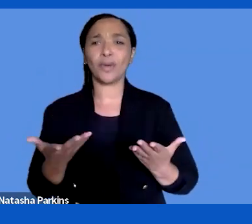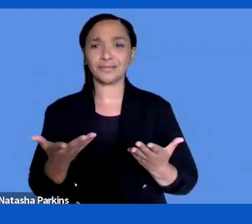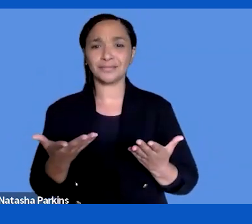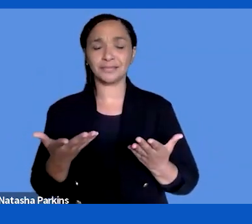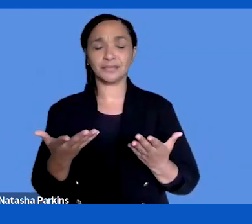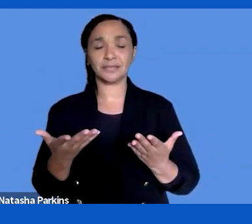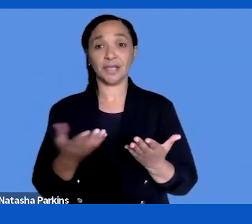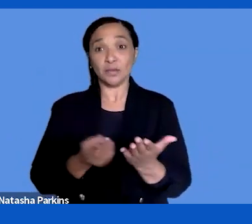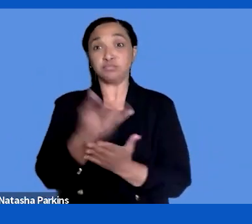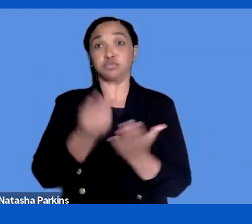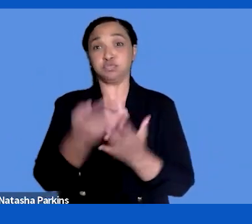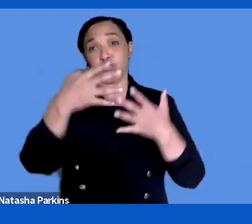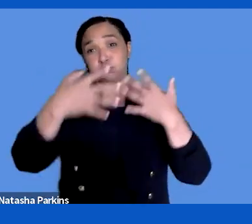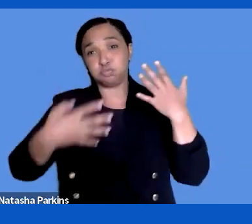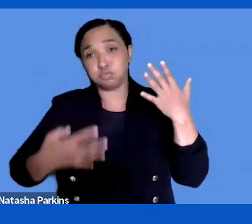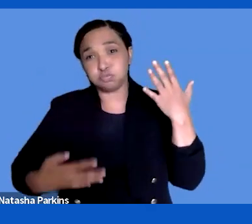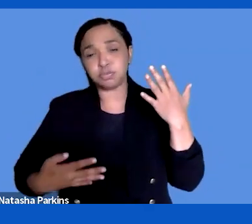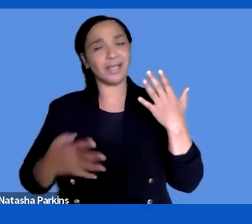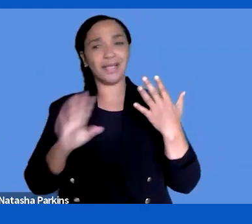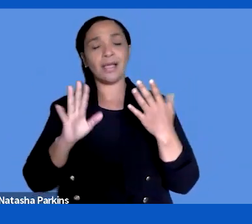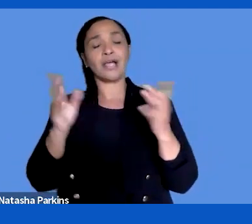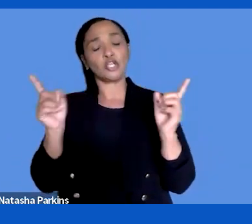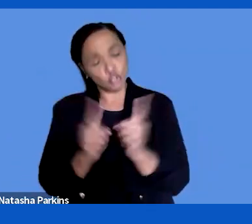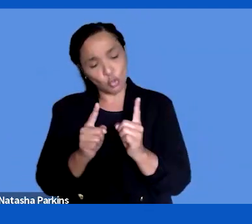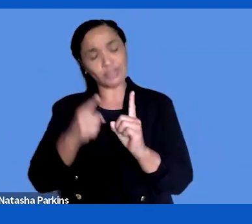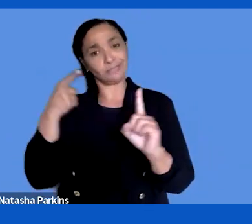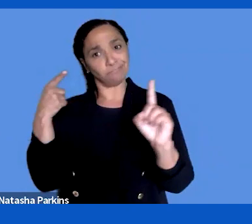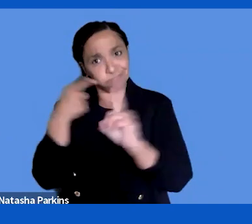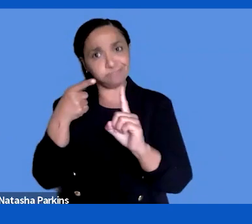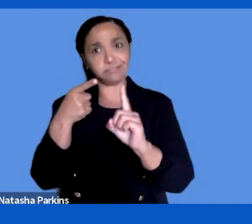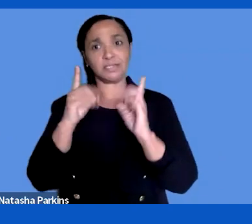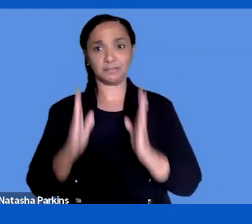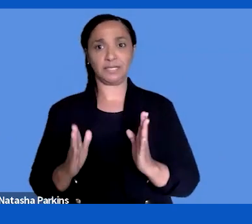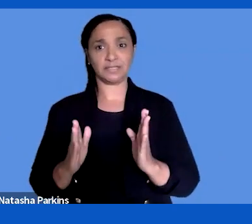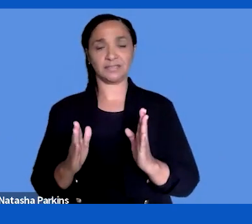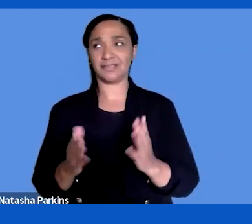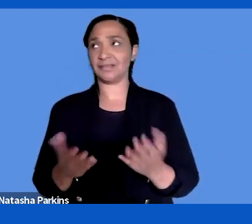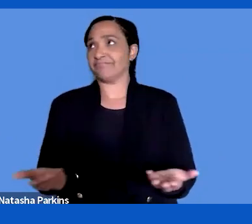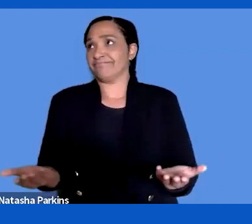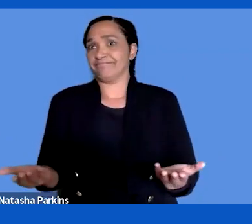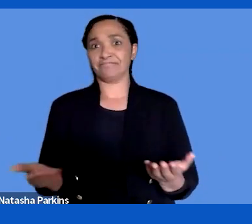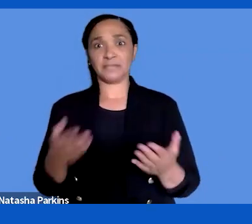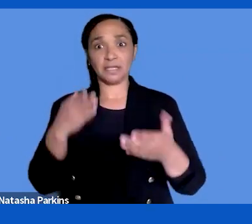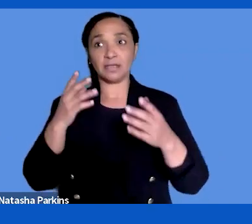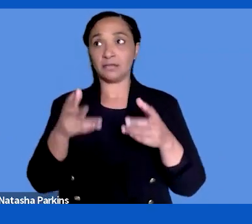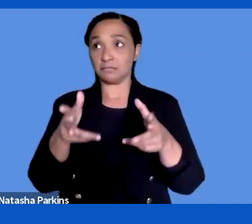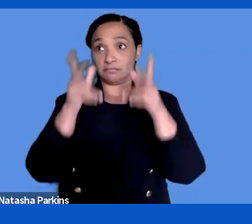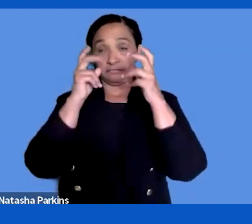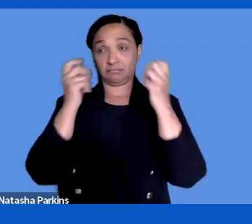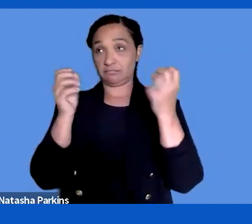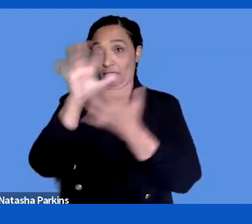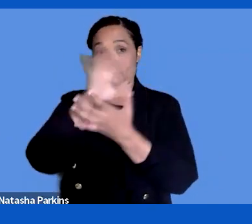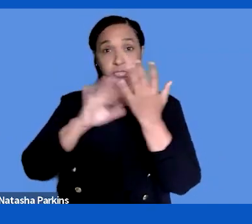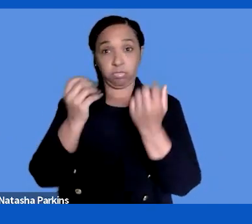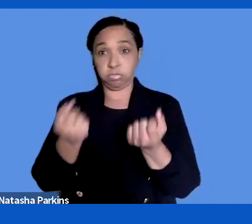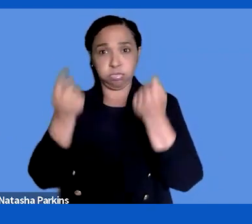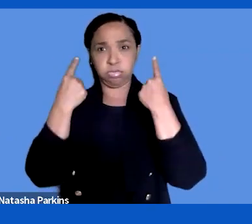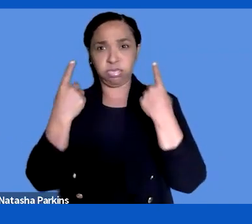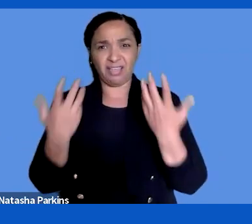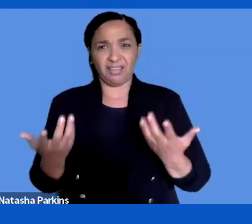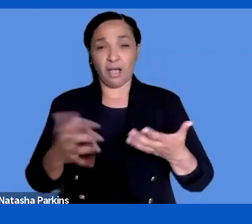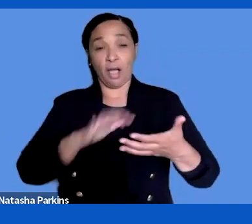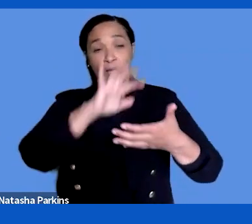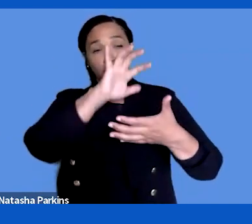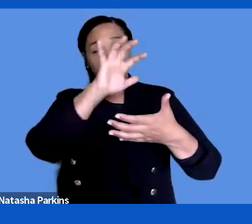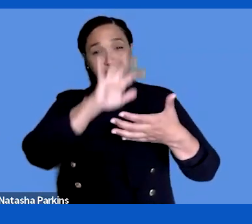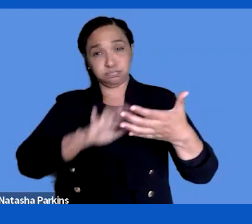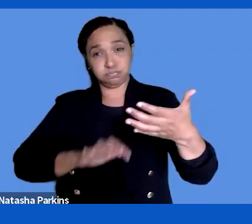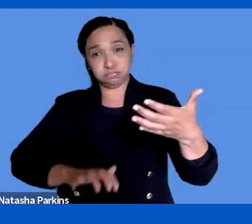if you don't understand something. What you get is a long, long text.